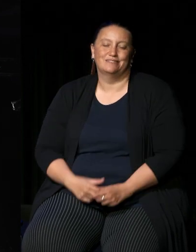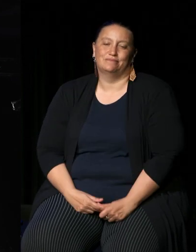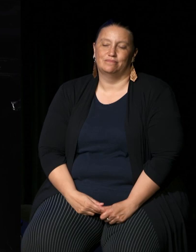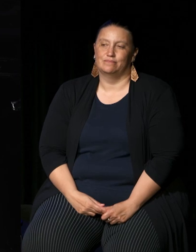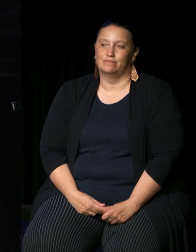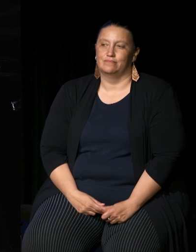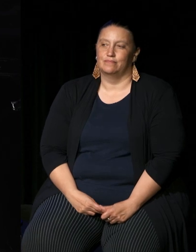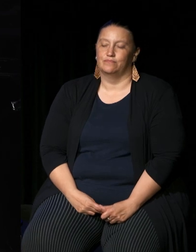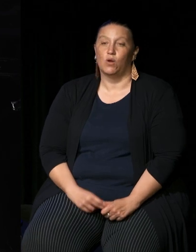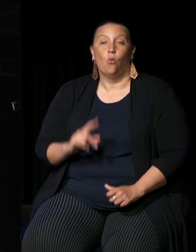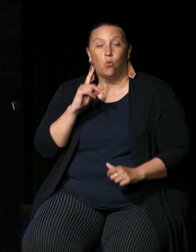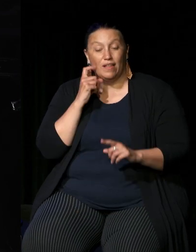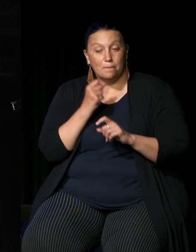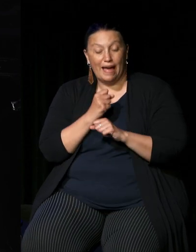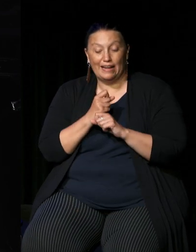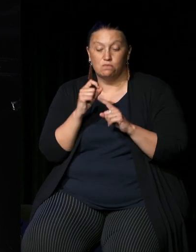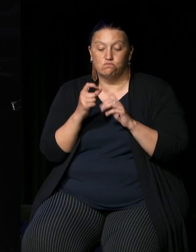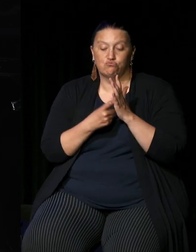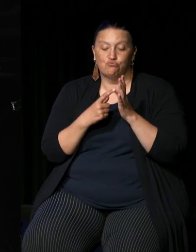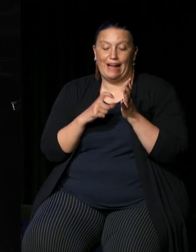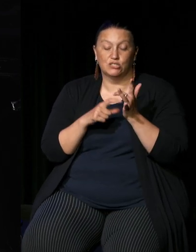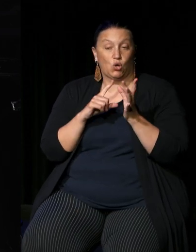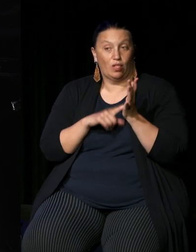um will it make a practical difference do all First Nations people support it